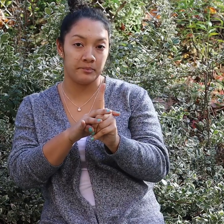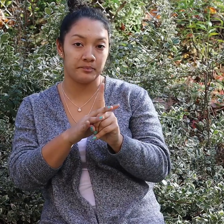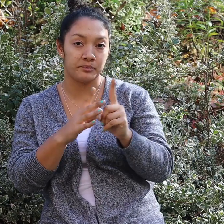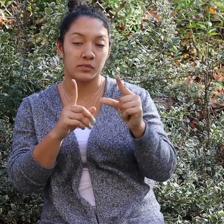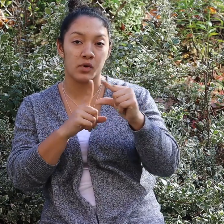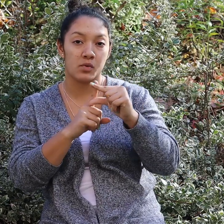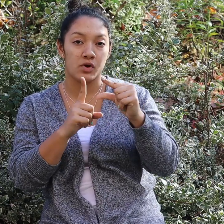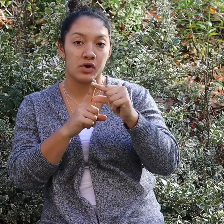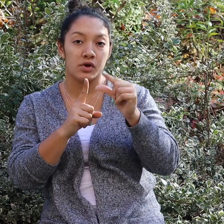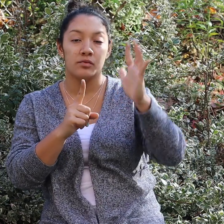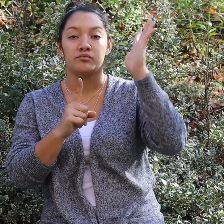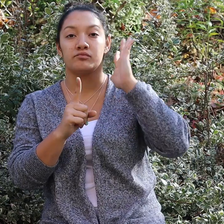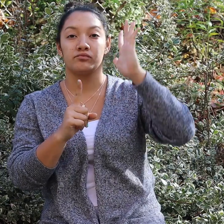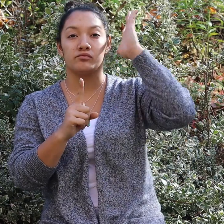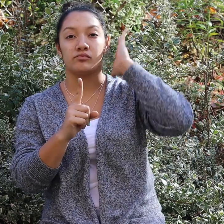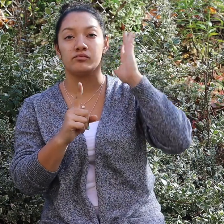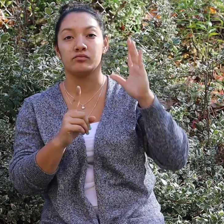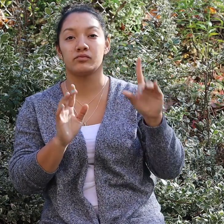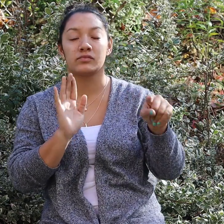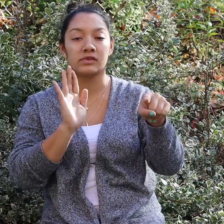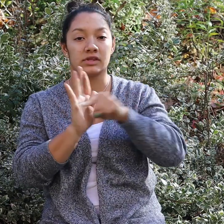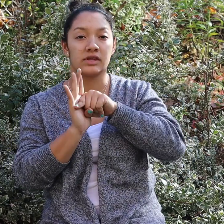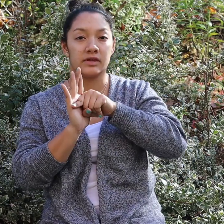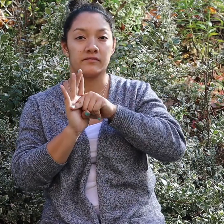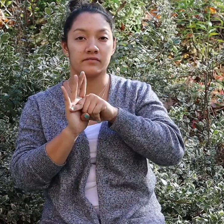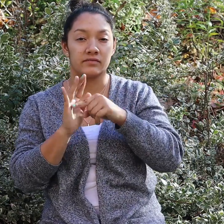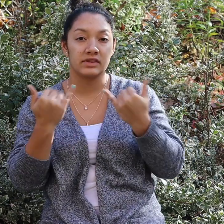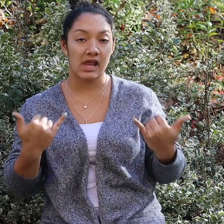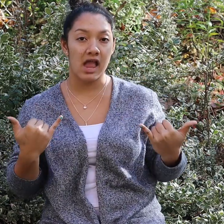The word had a negative connotation then.